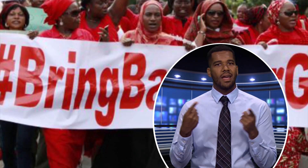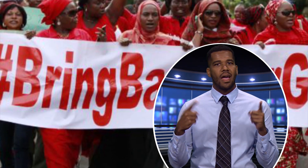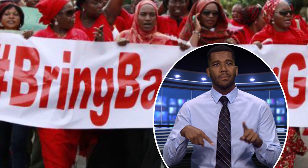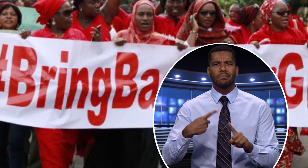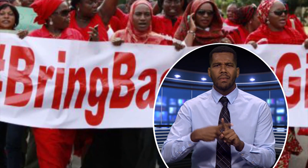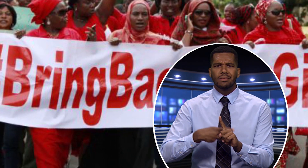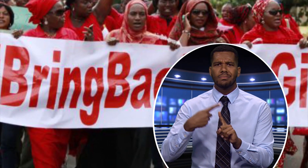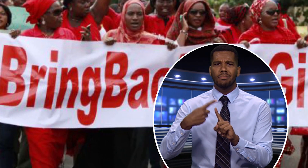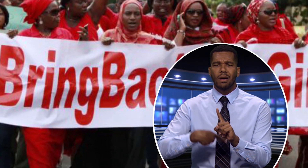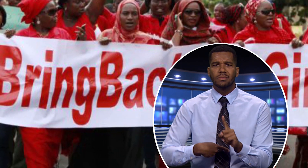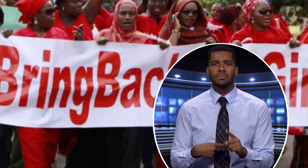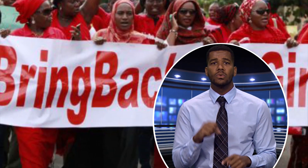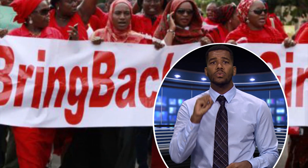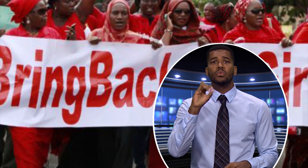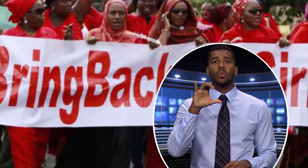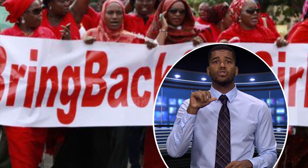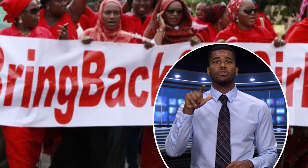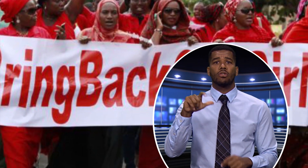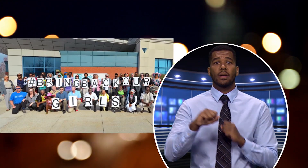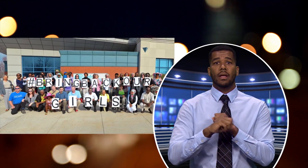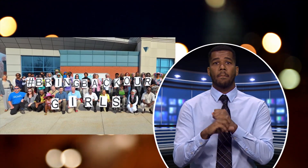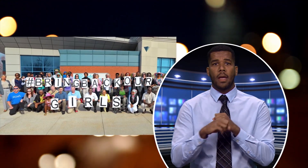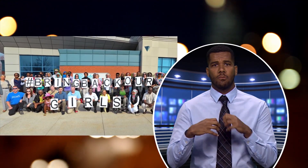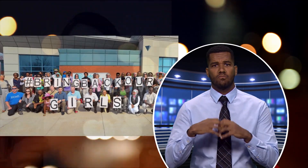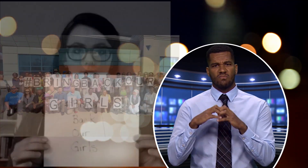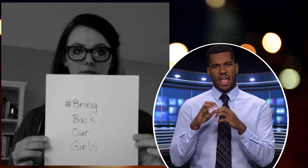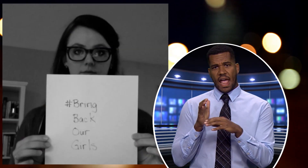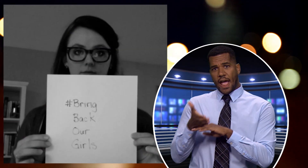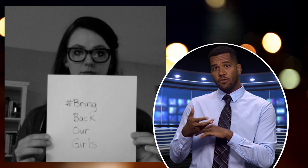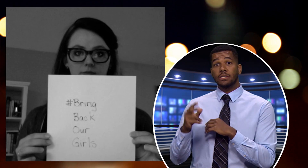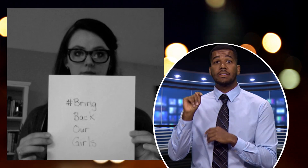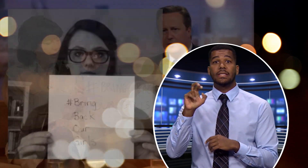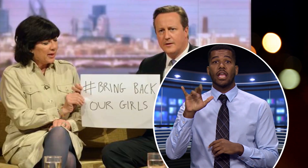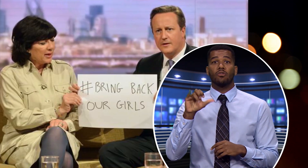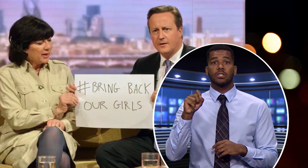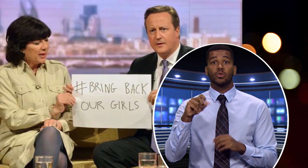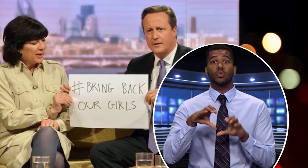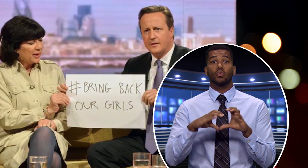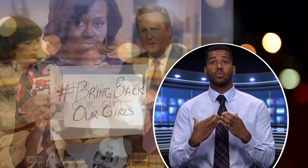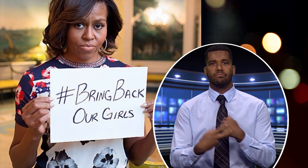The social campaign started after a terrorist group kidnapped hundreds of girls